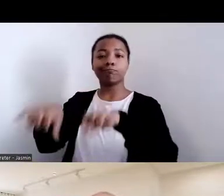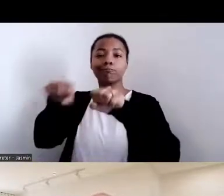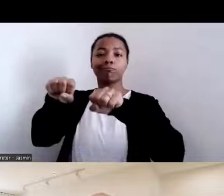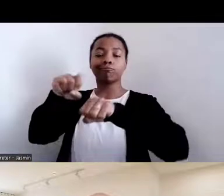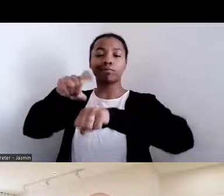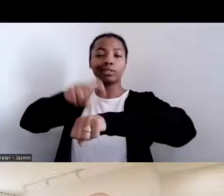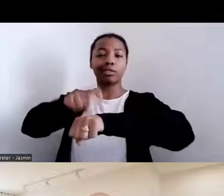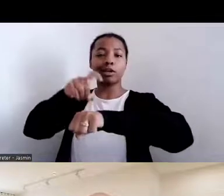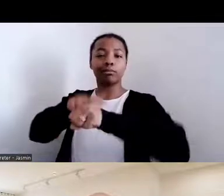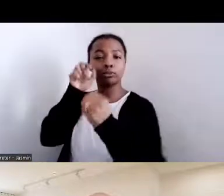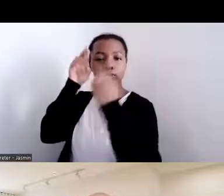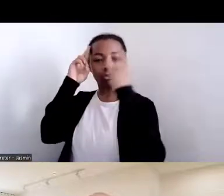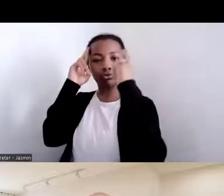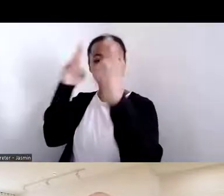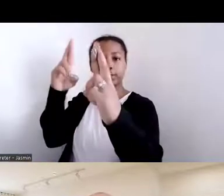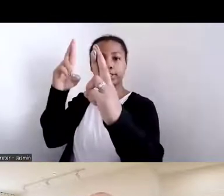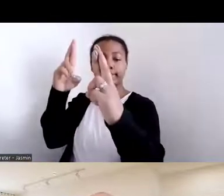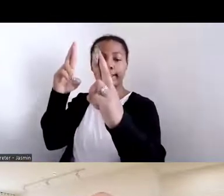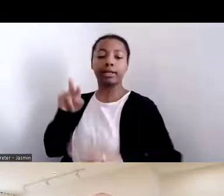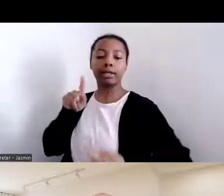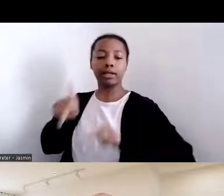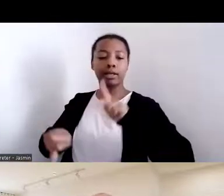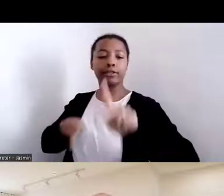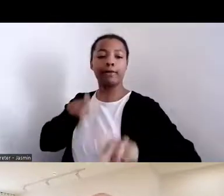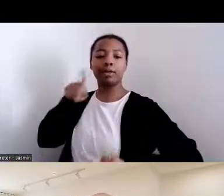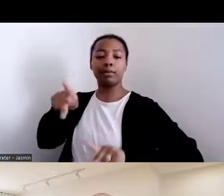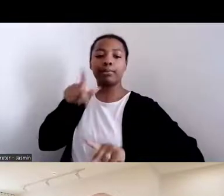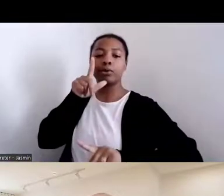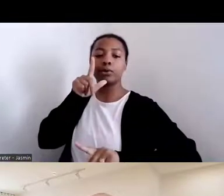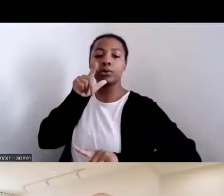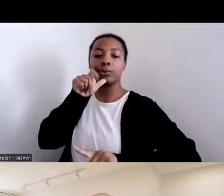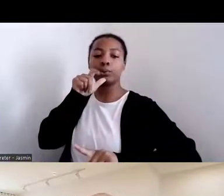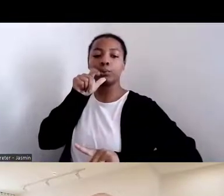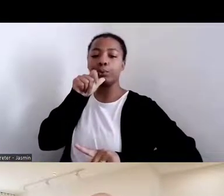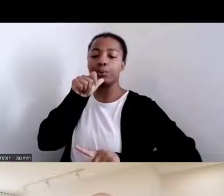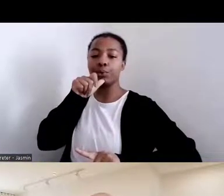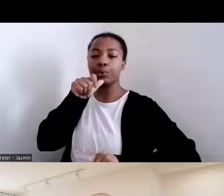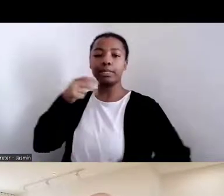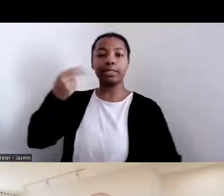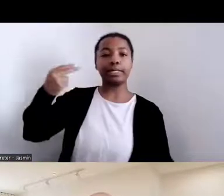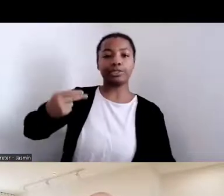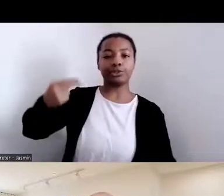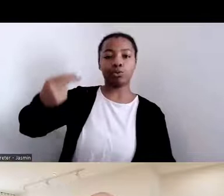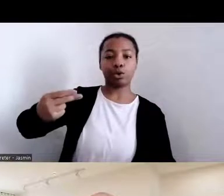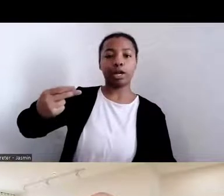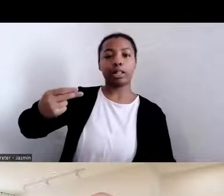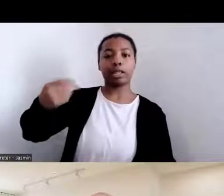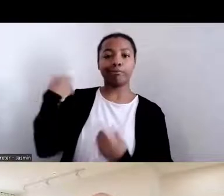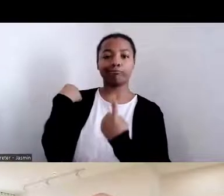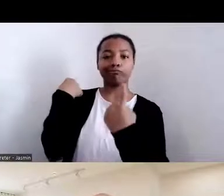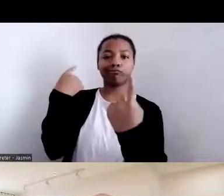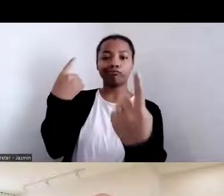so we acknowledge the truth that is often buried. We are on the ancestral lands of the Piscataway people, who